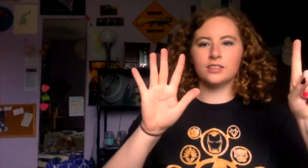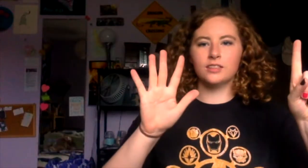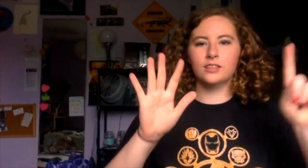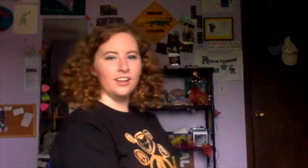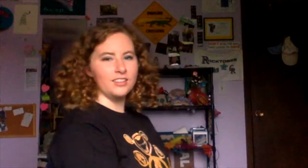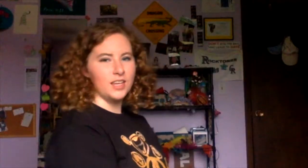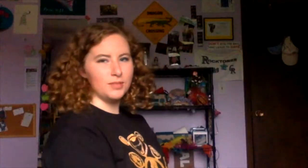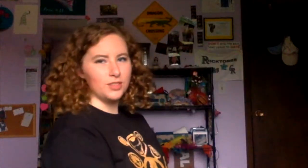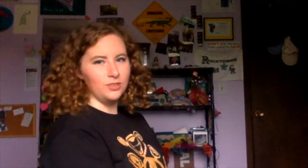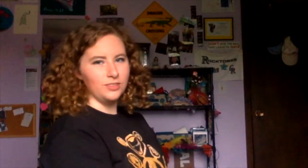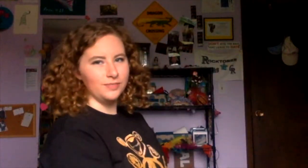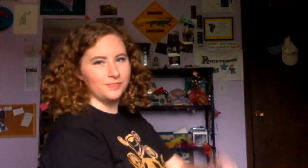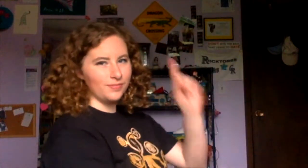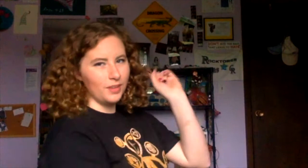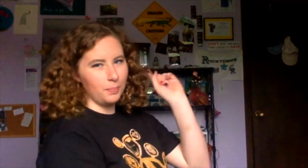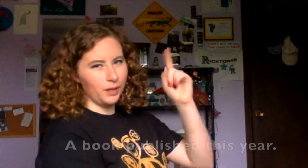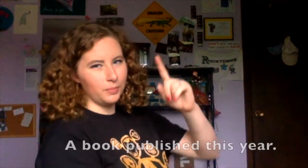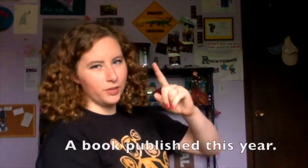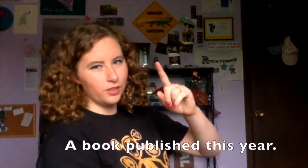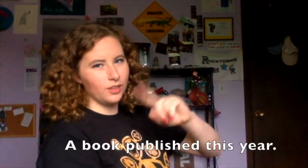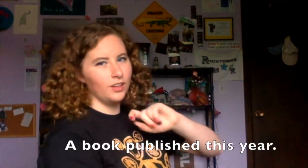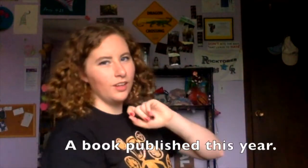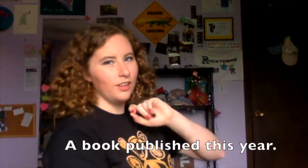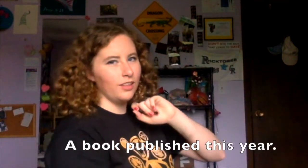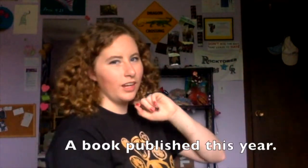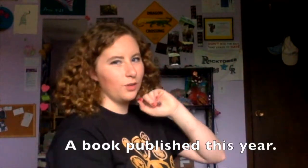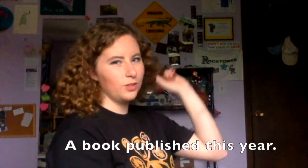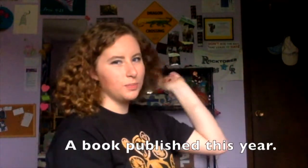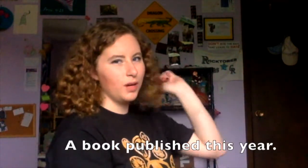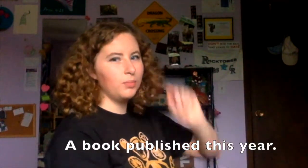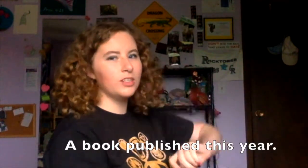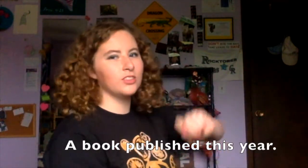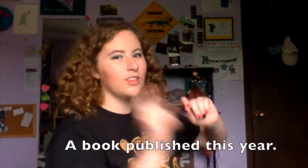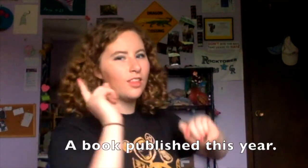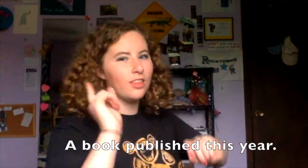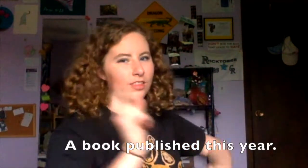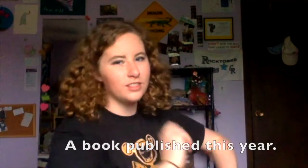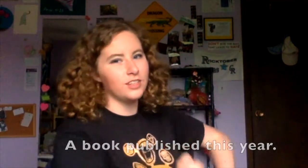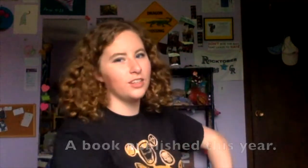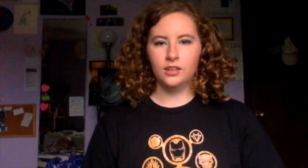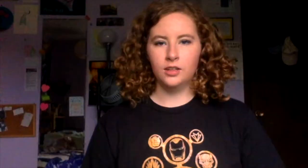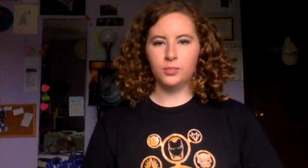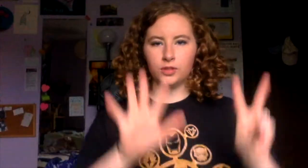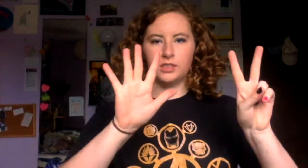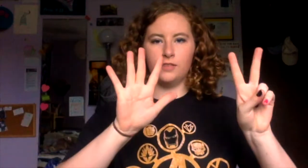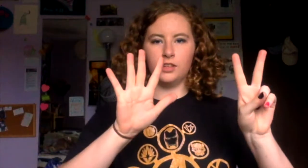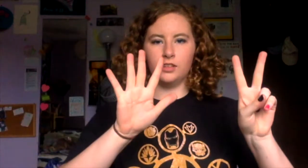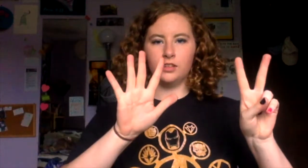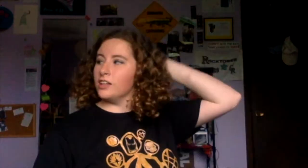In the same suit, pick a book published this year. Book seven.